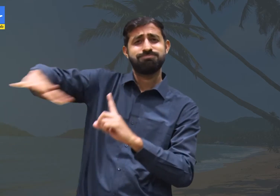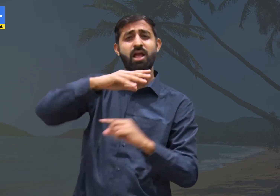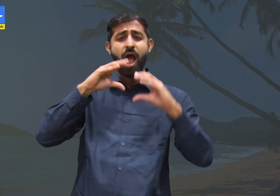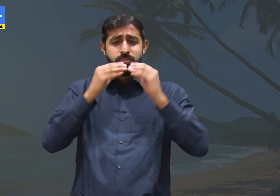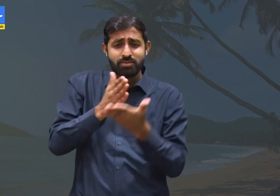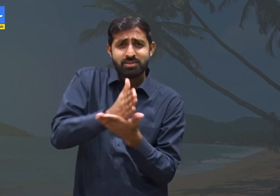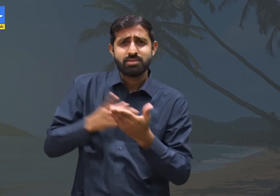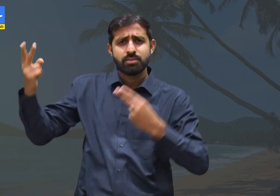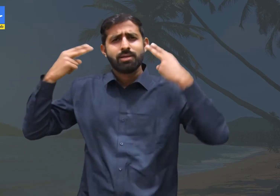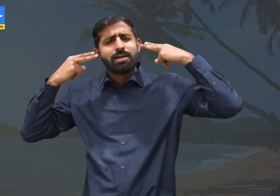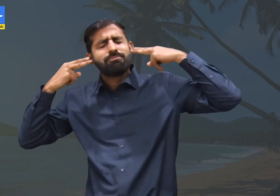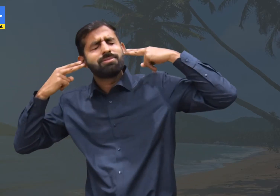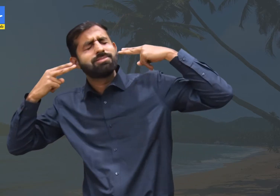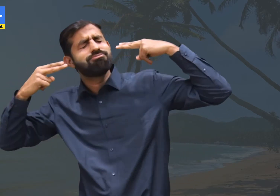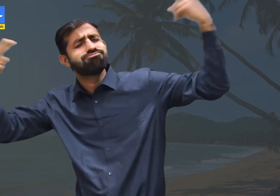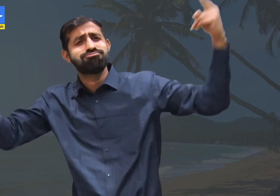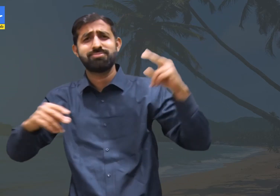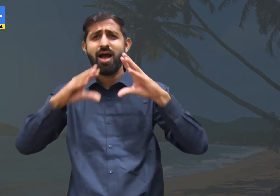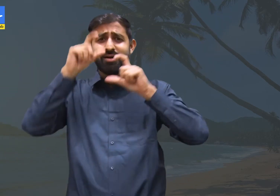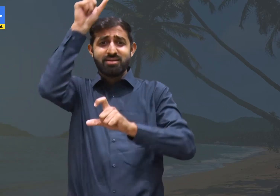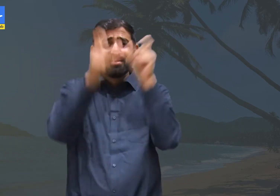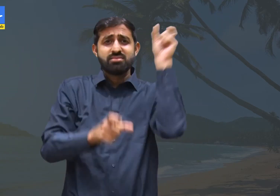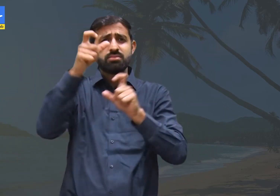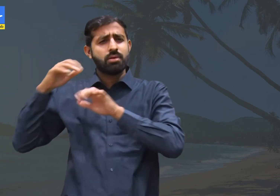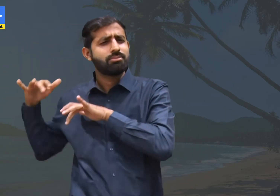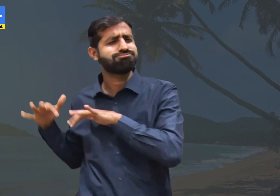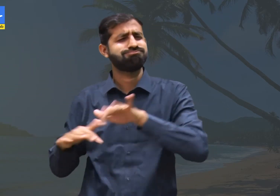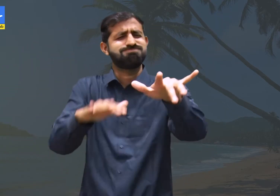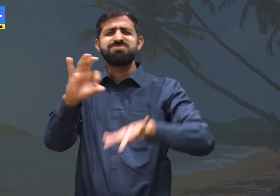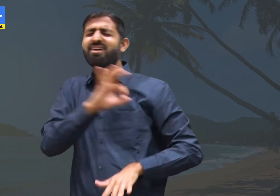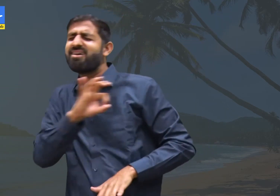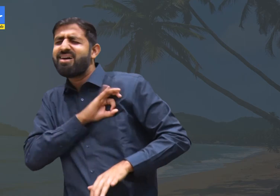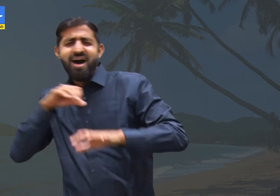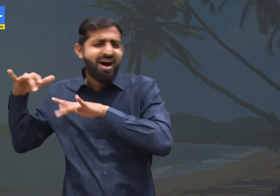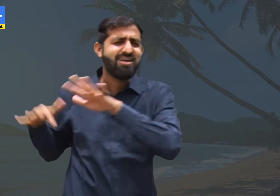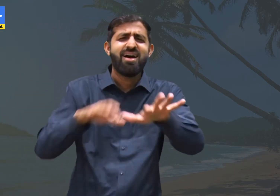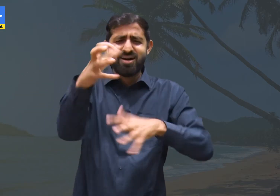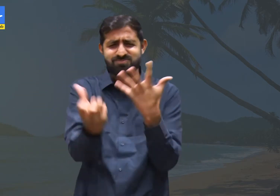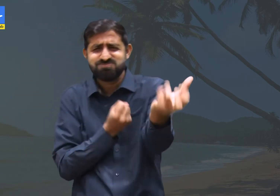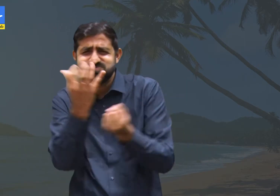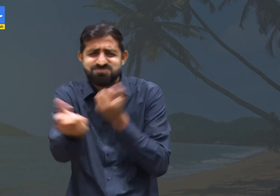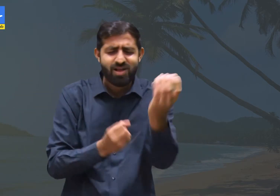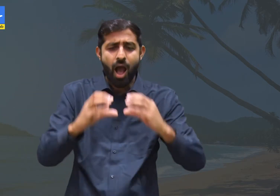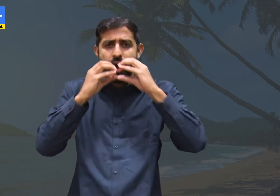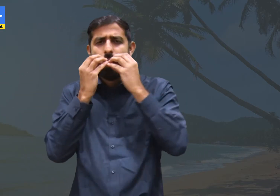During that time, the loaves of bread were very popular. They were loved and consumed by many people.